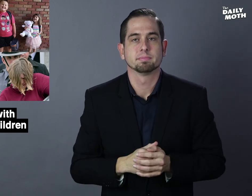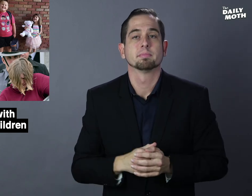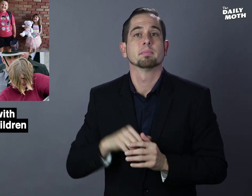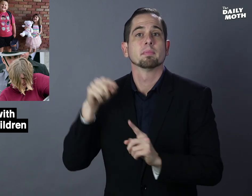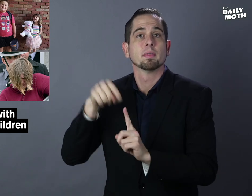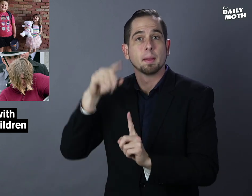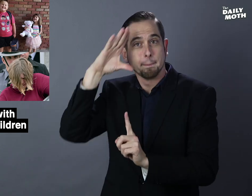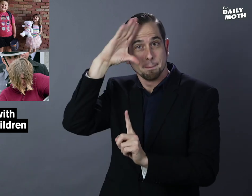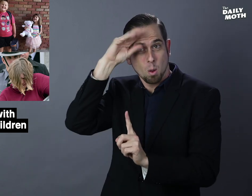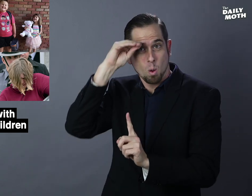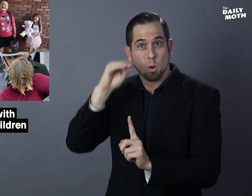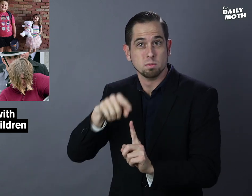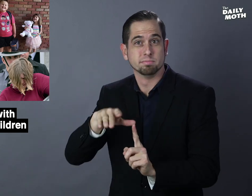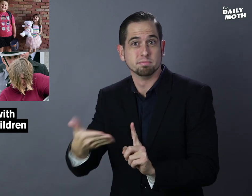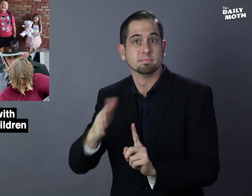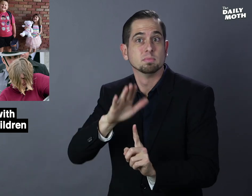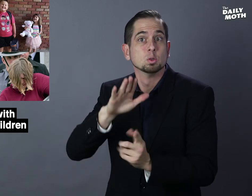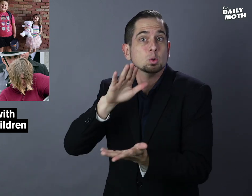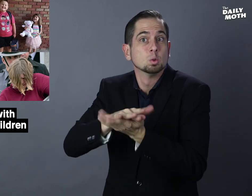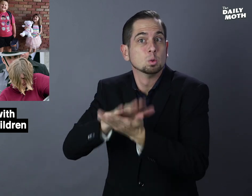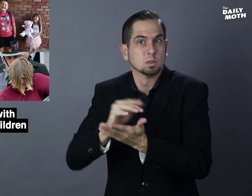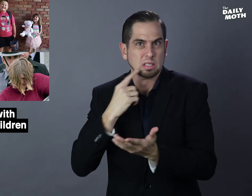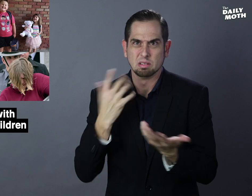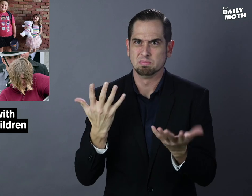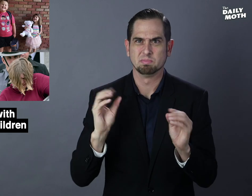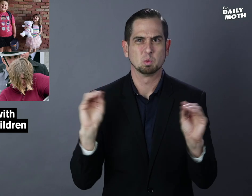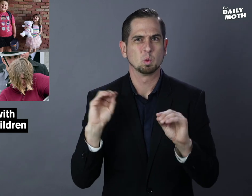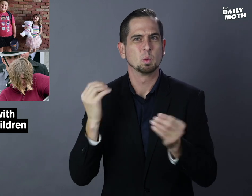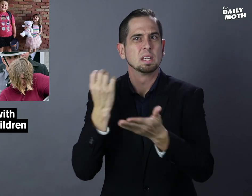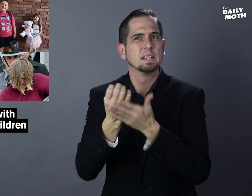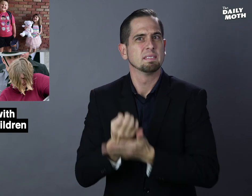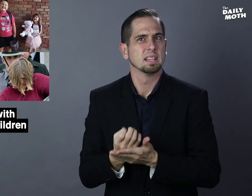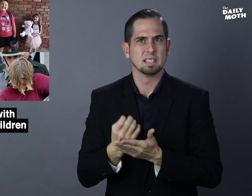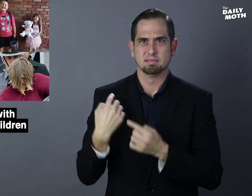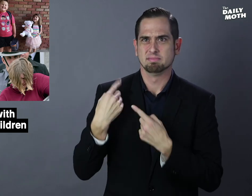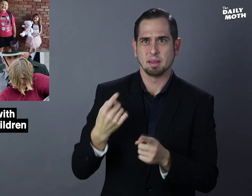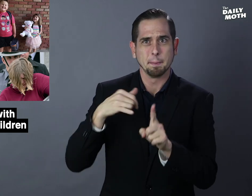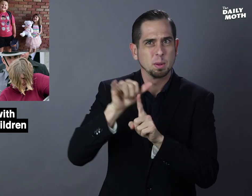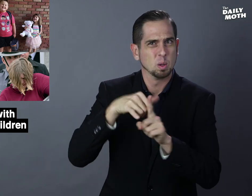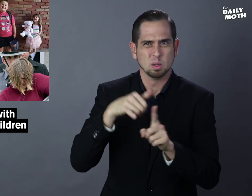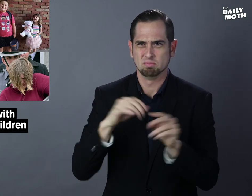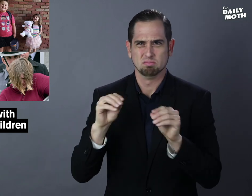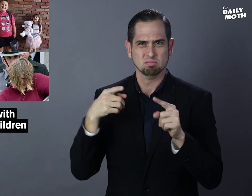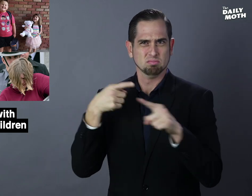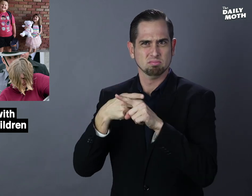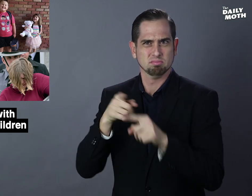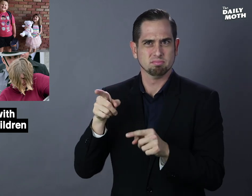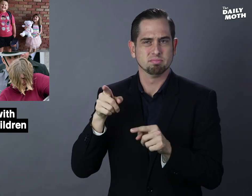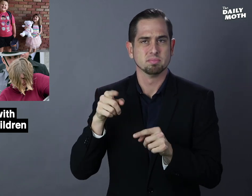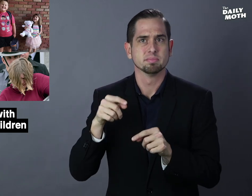The boy's school said there was no evidence of bullying.